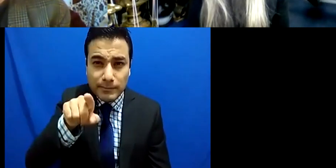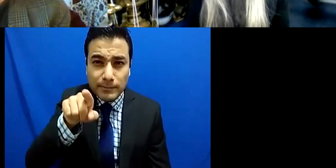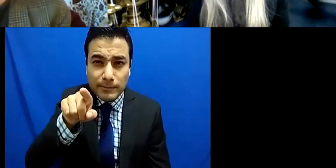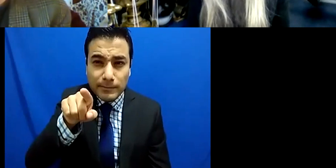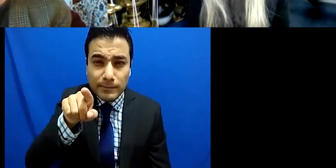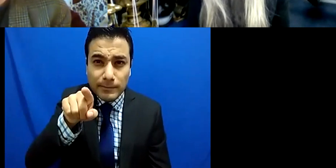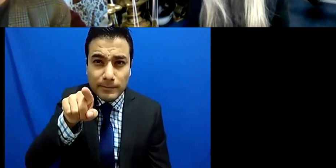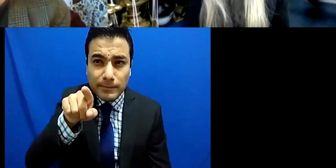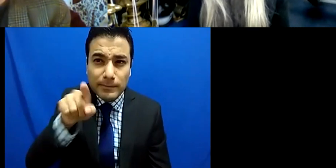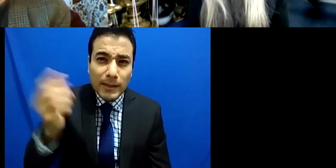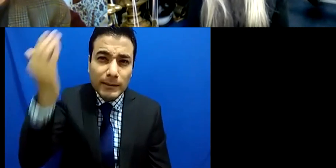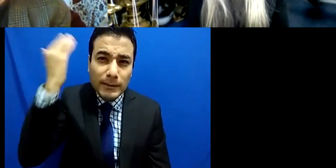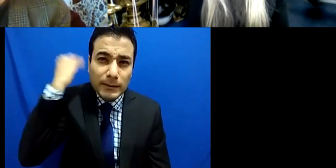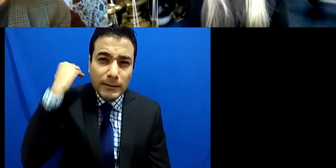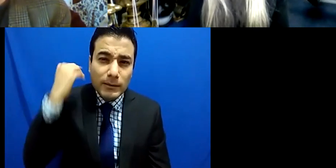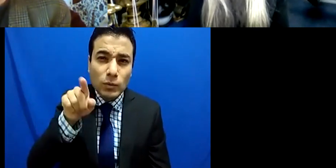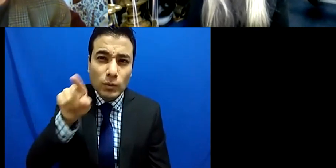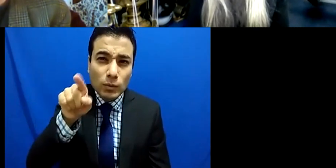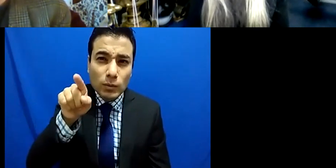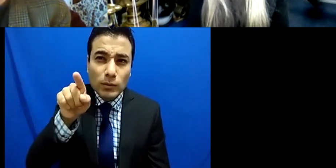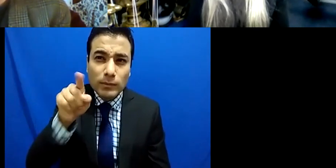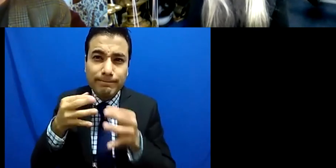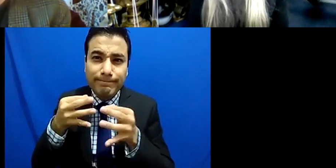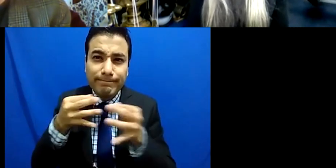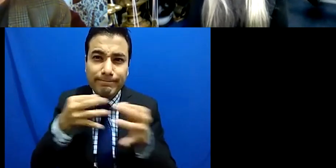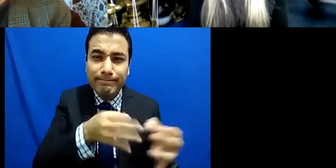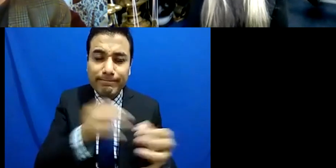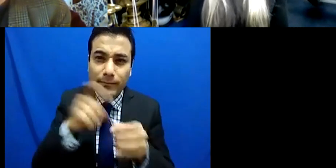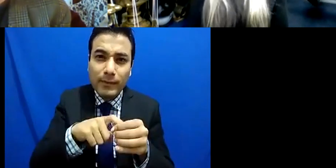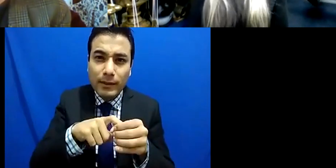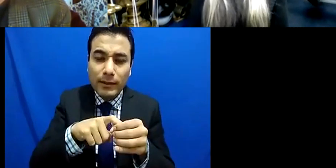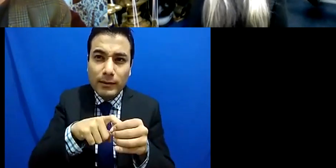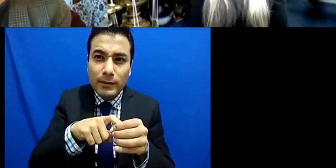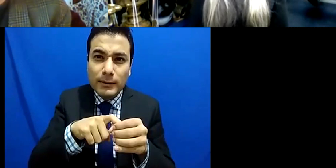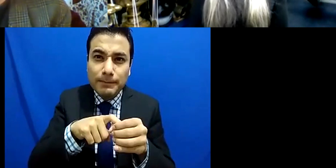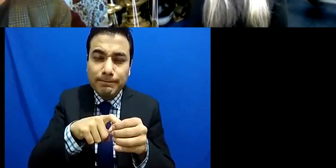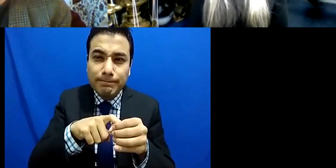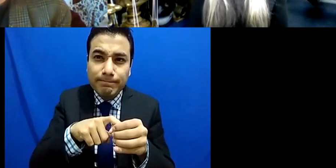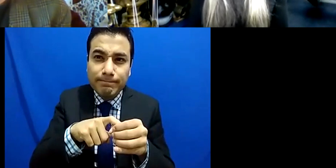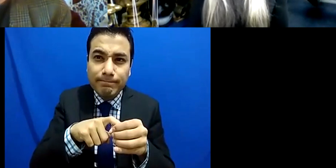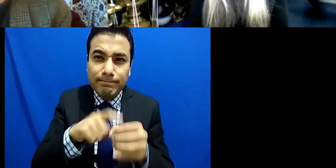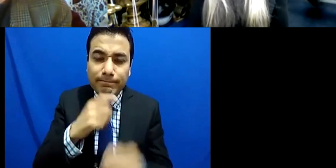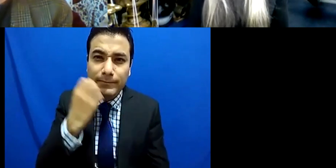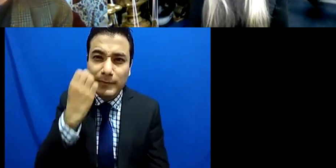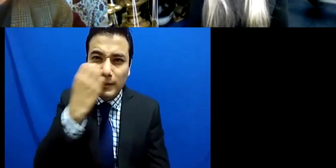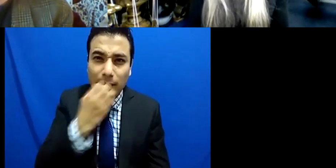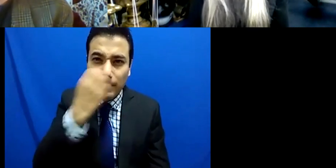approach to the royal academy of music because of course taken to the institutional level